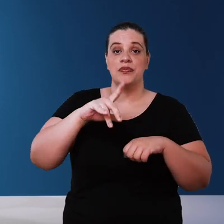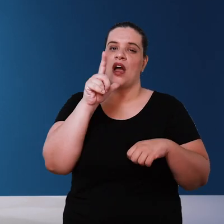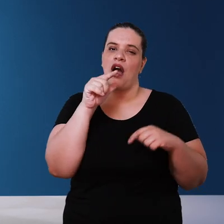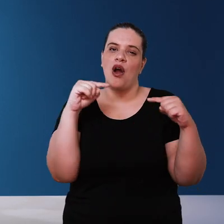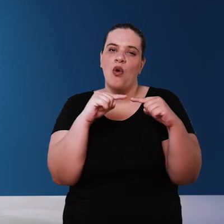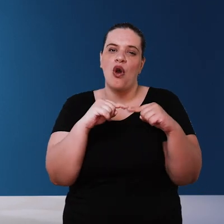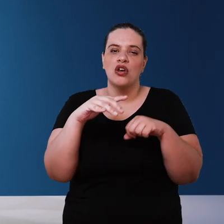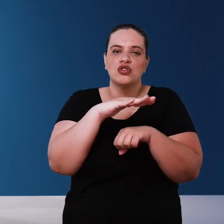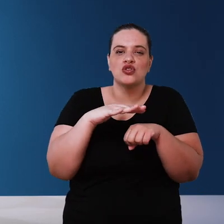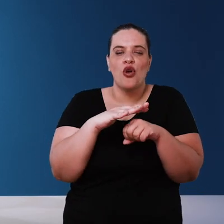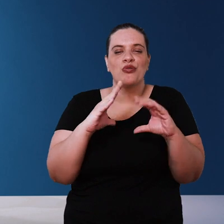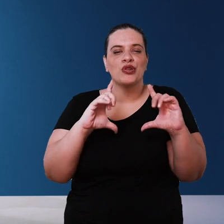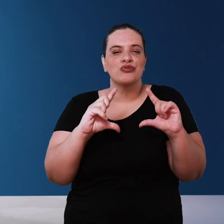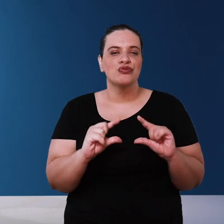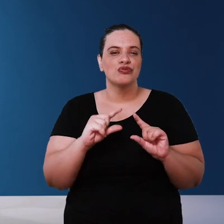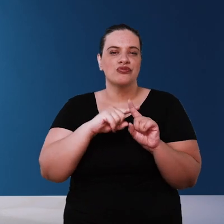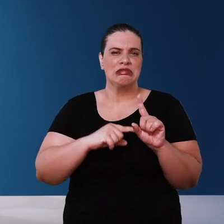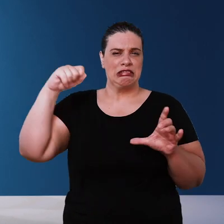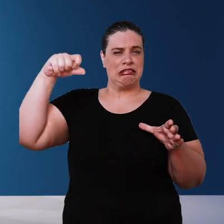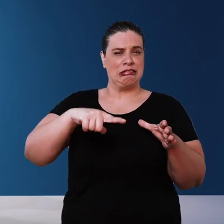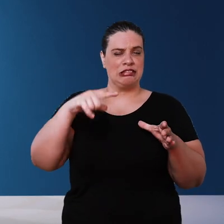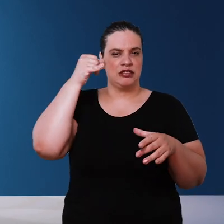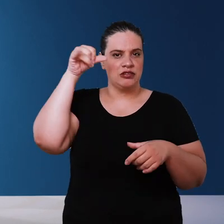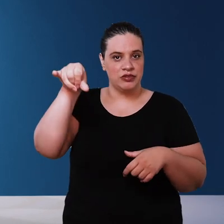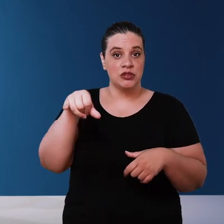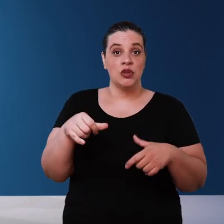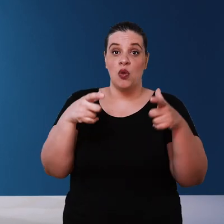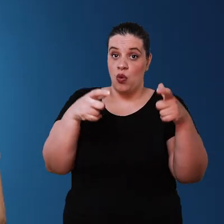on shadow I like to stay cool For this we need to shade this space